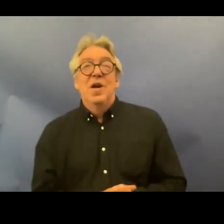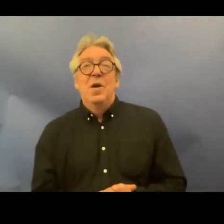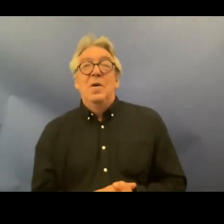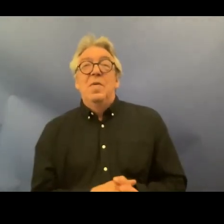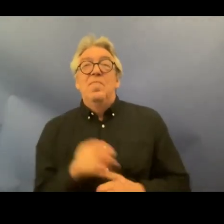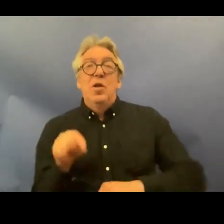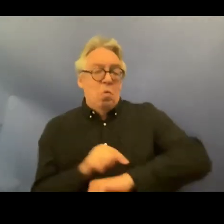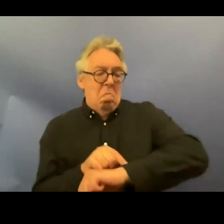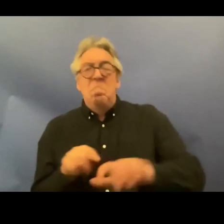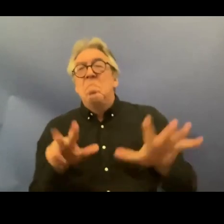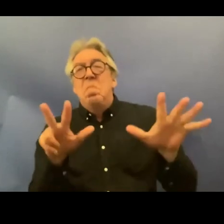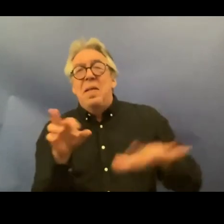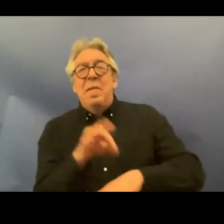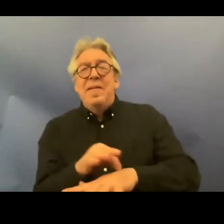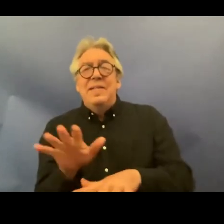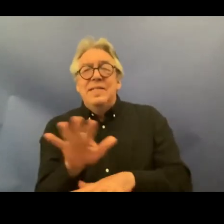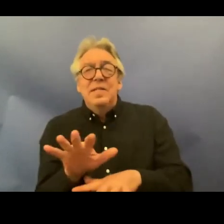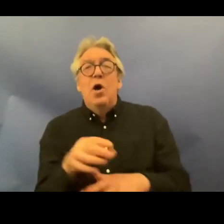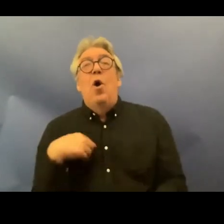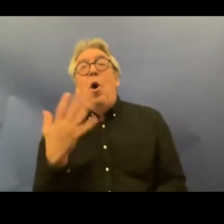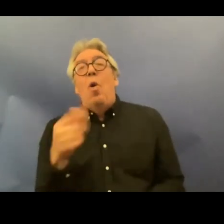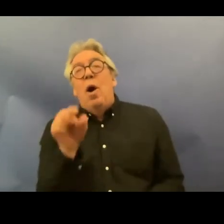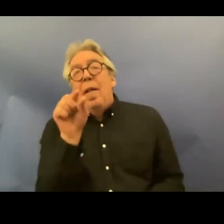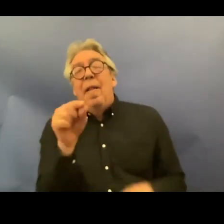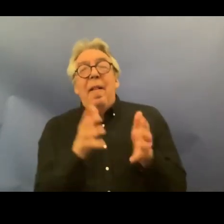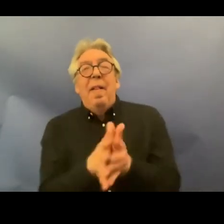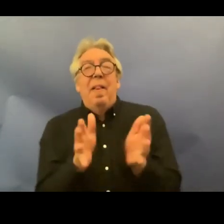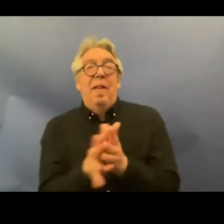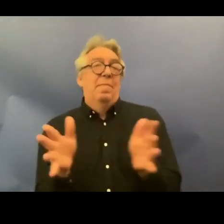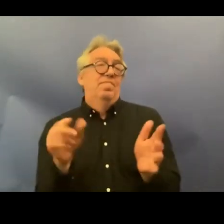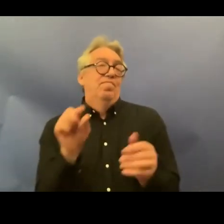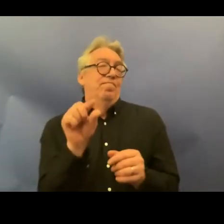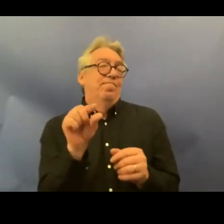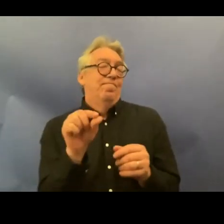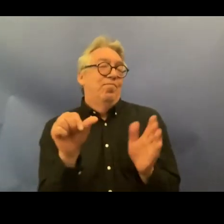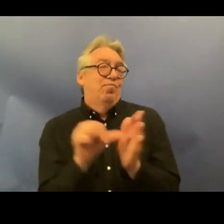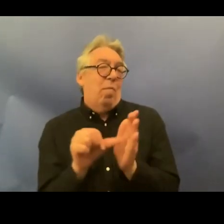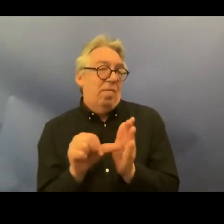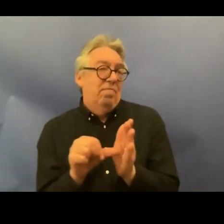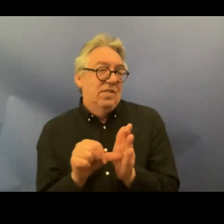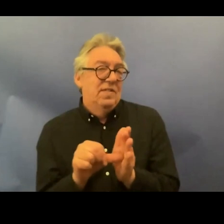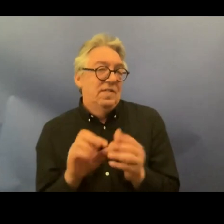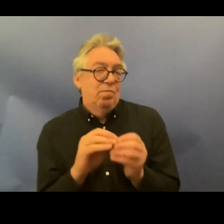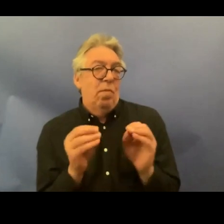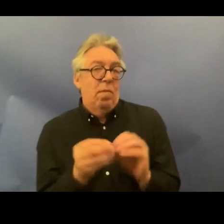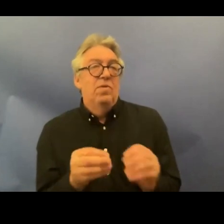minutes or so through a couple of difficulties in uh incorporation and